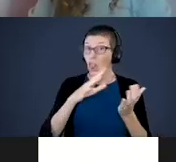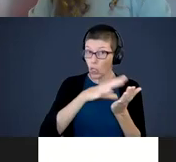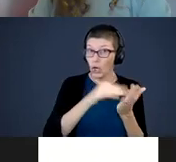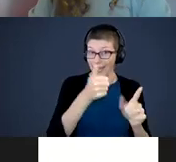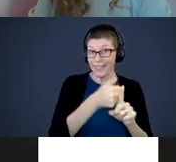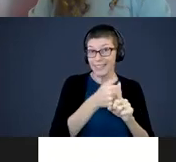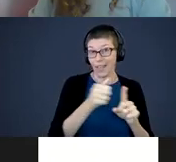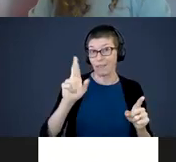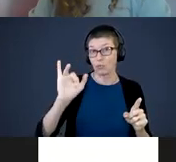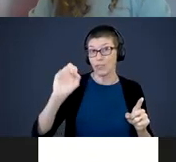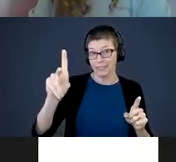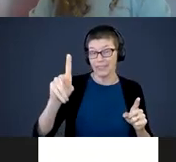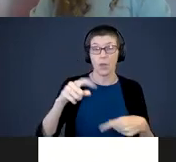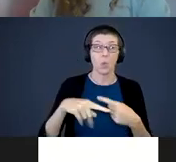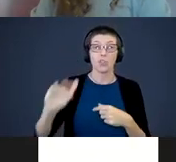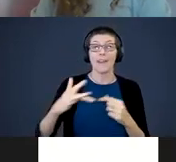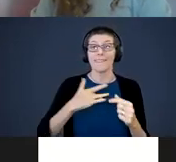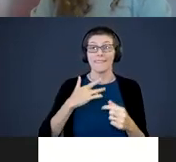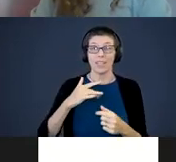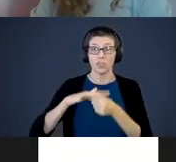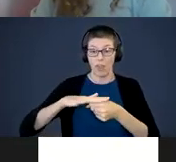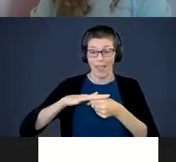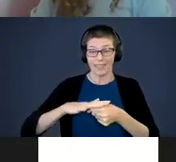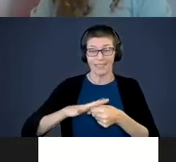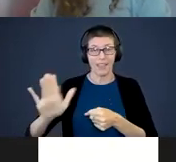When you child feels stressed, their brain development not just can be slow;